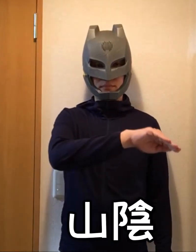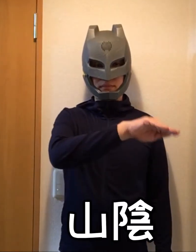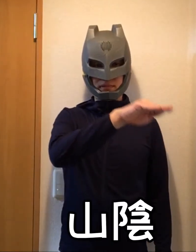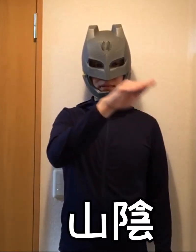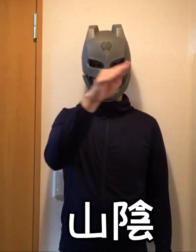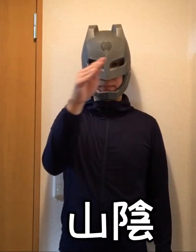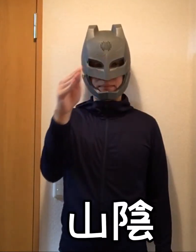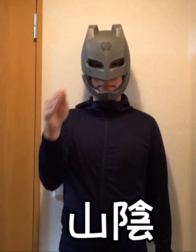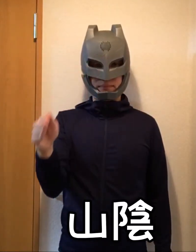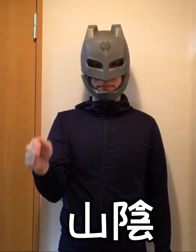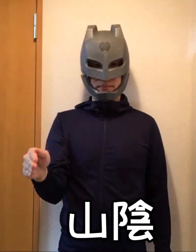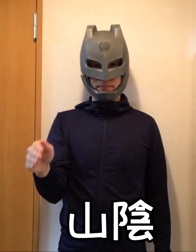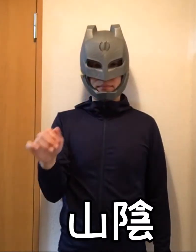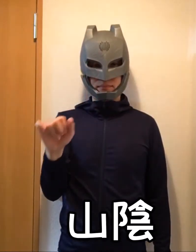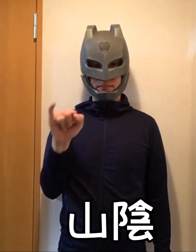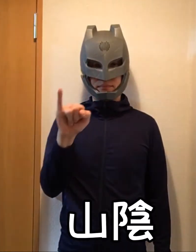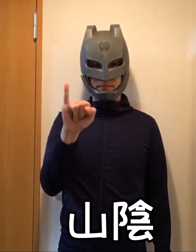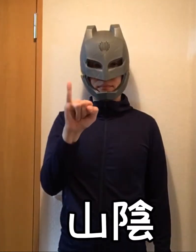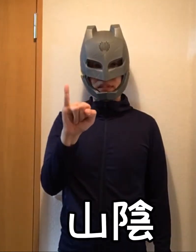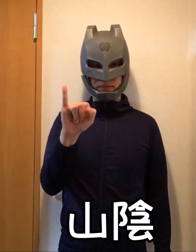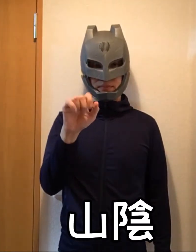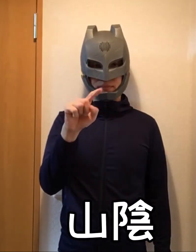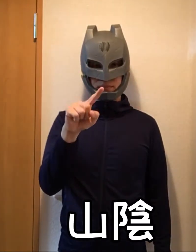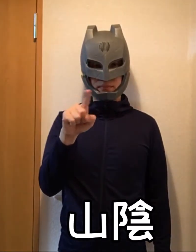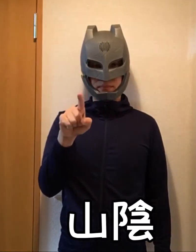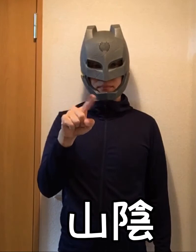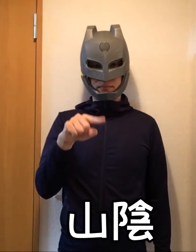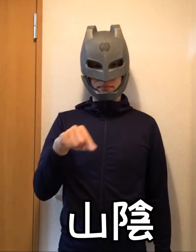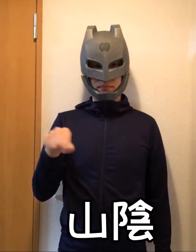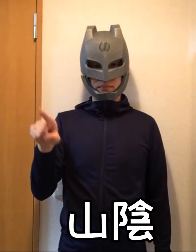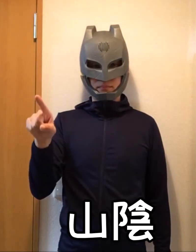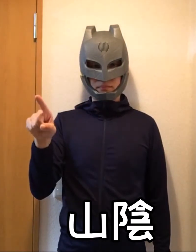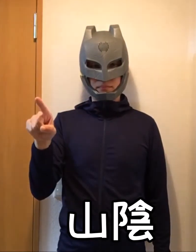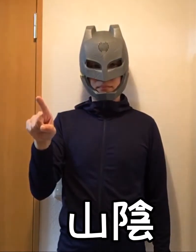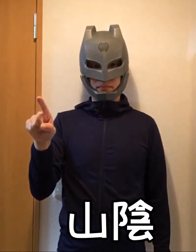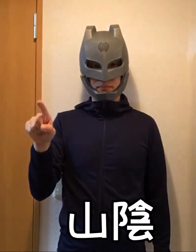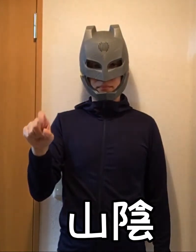Sanin (region)